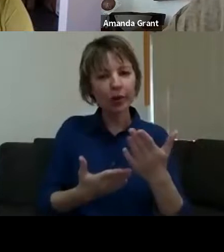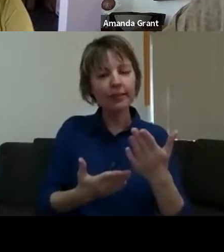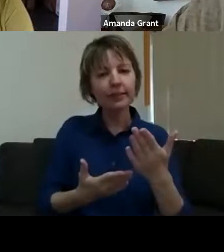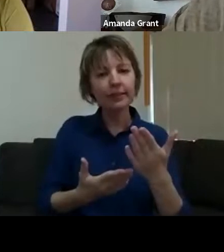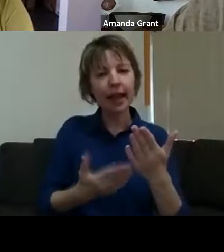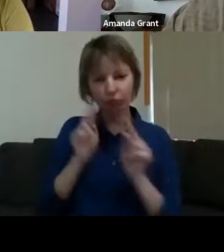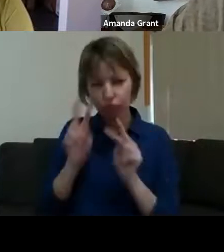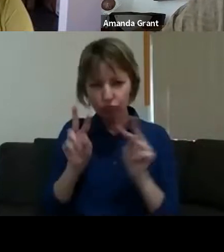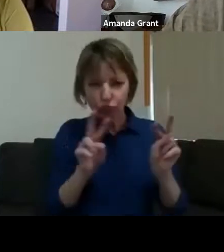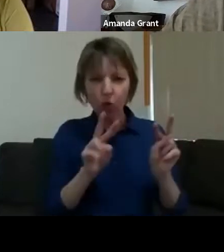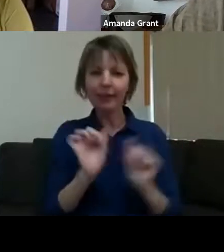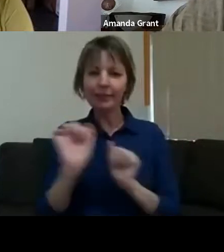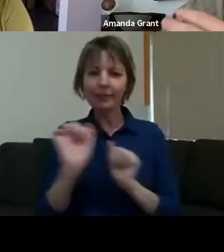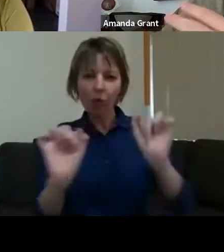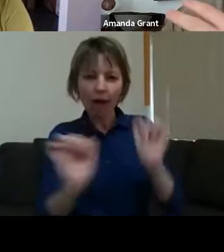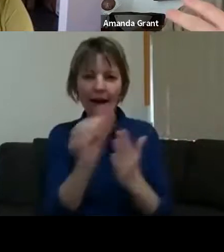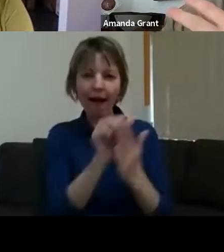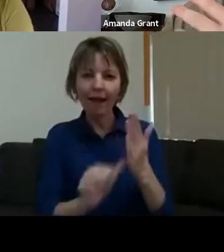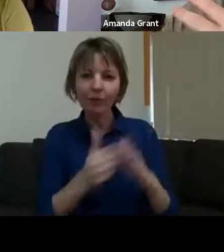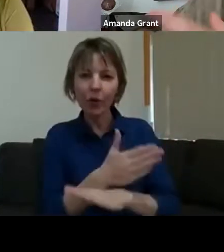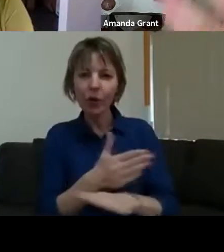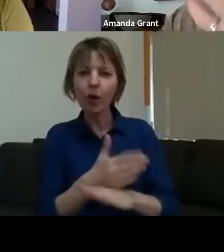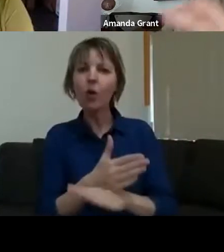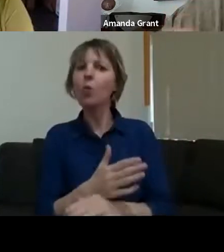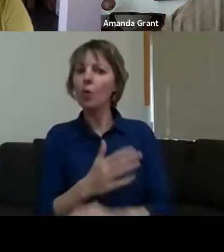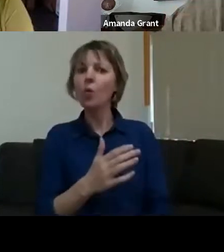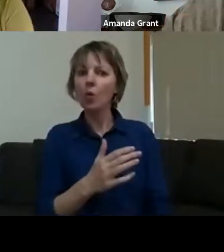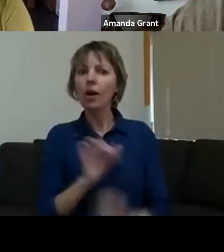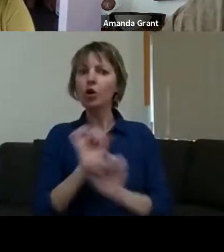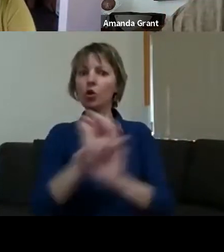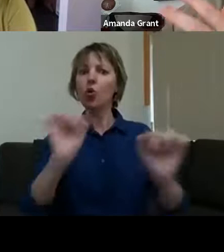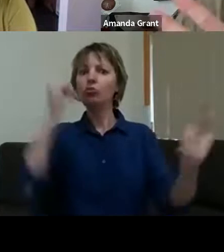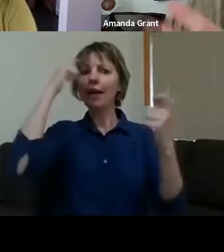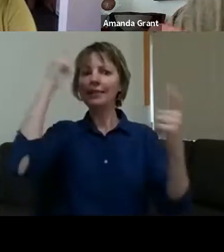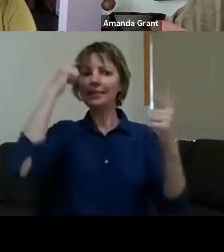think that the creative work you do actually fosters an environment